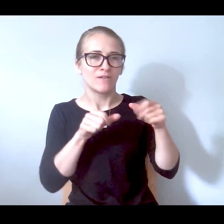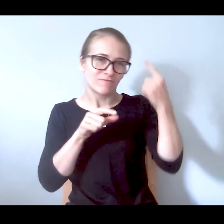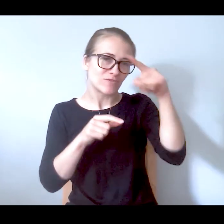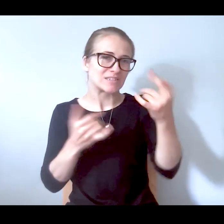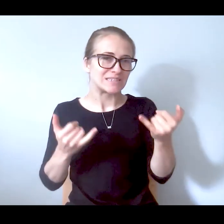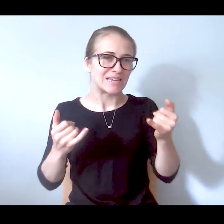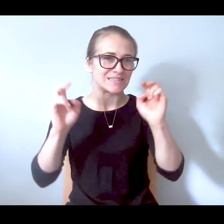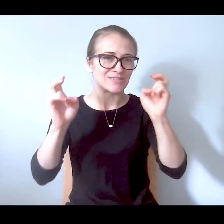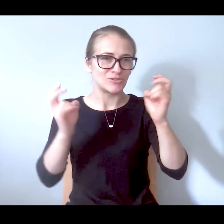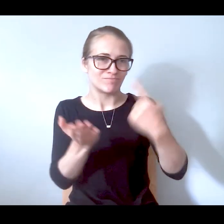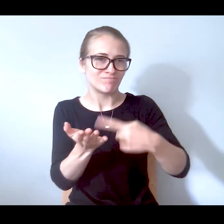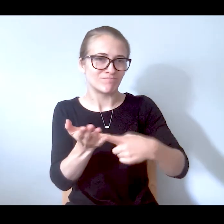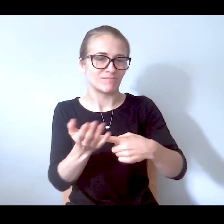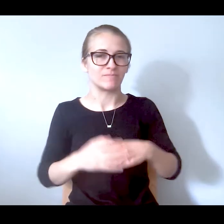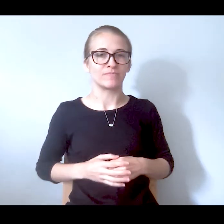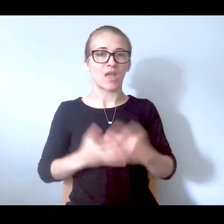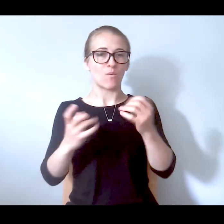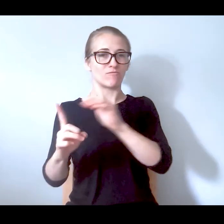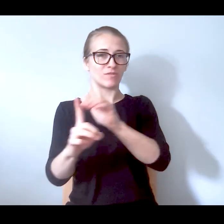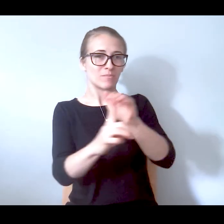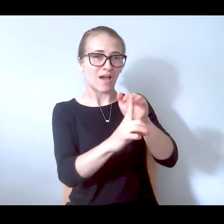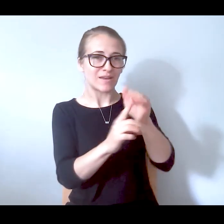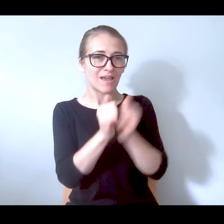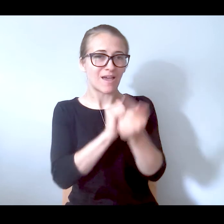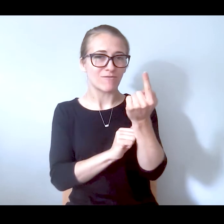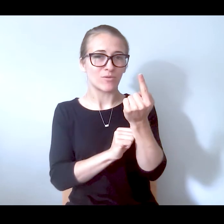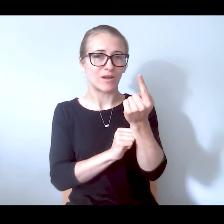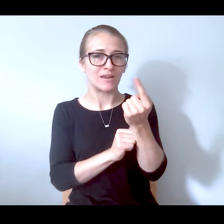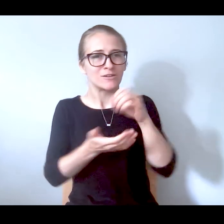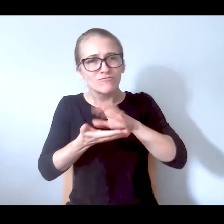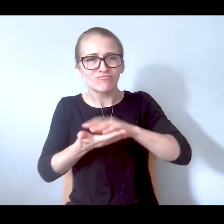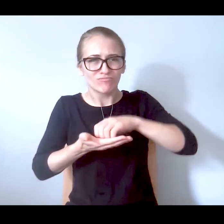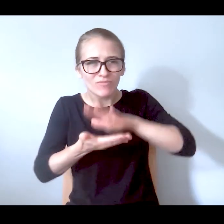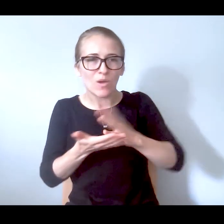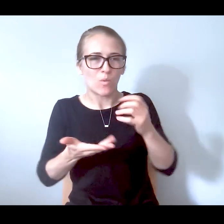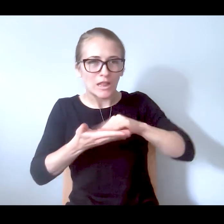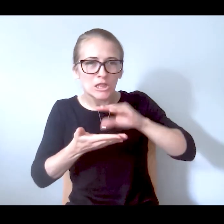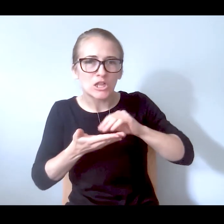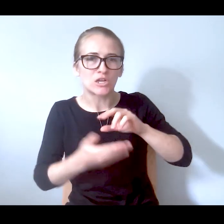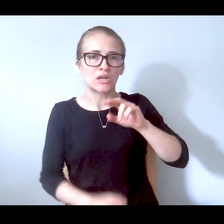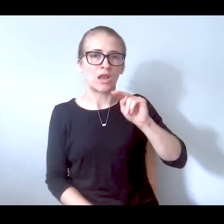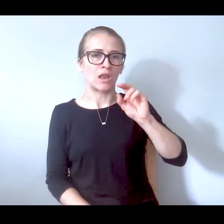I just want to remind people to jot down the acronyms you got here, you know about New York